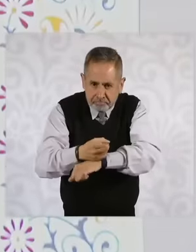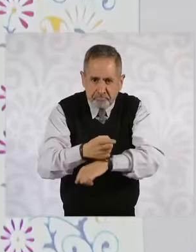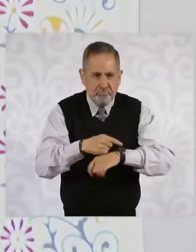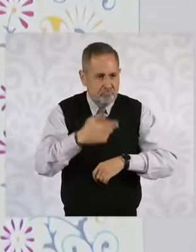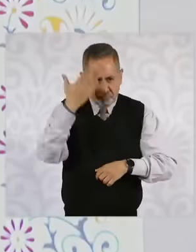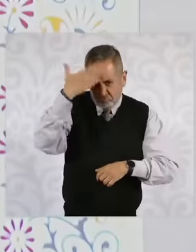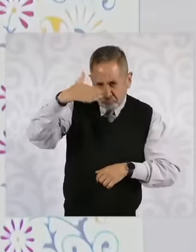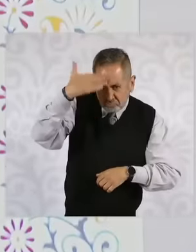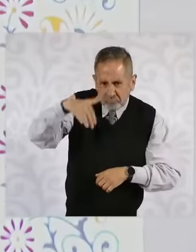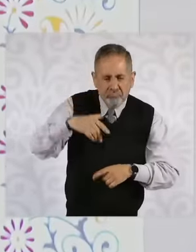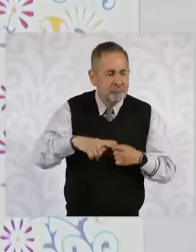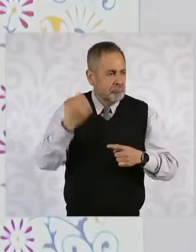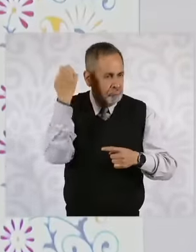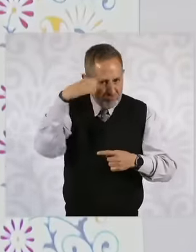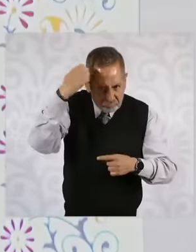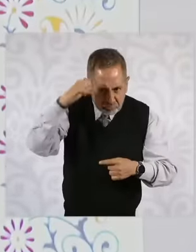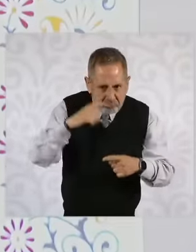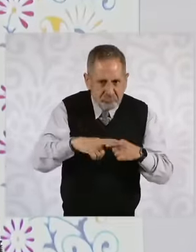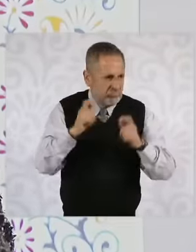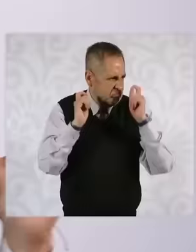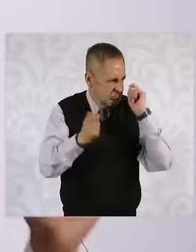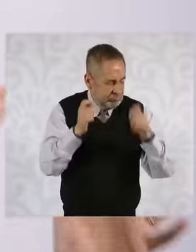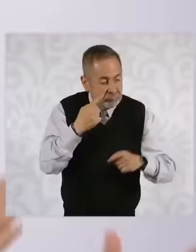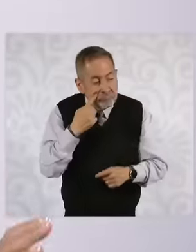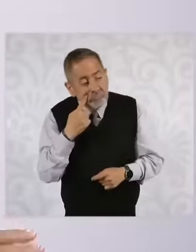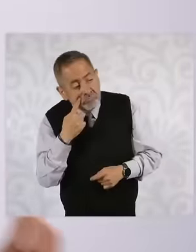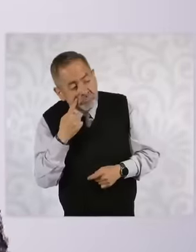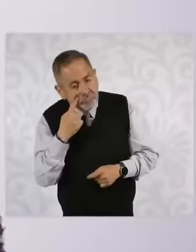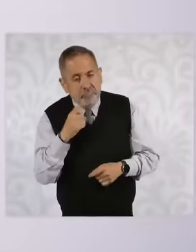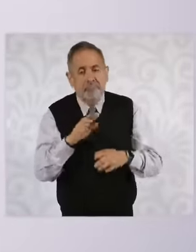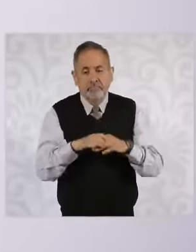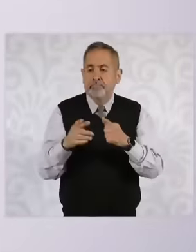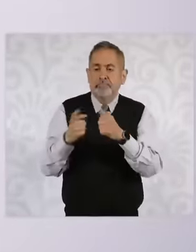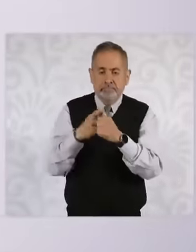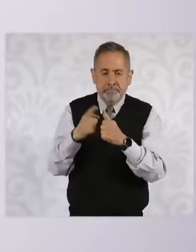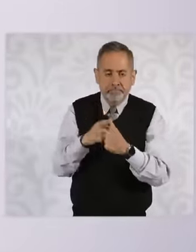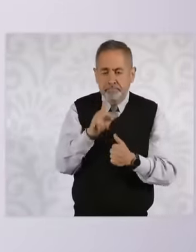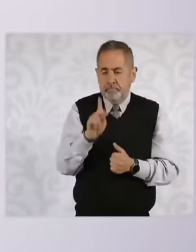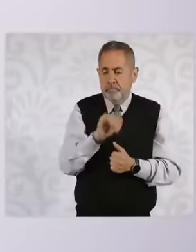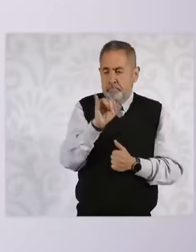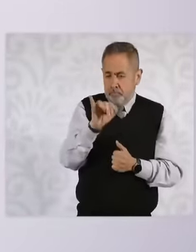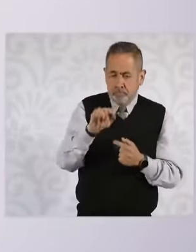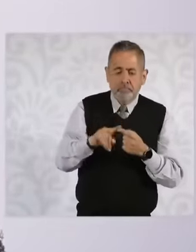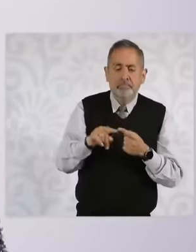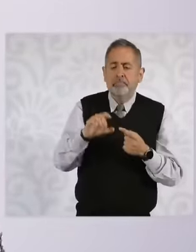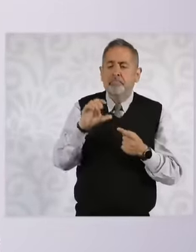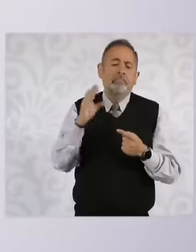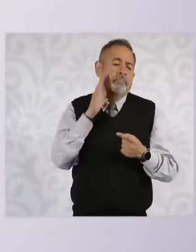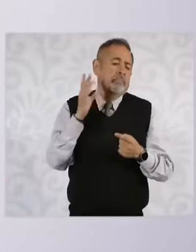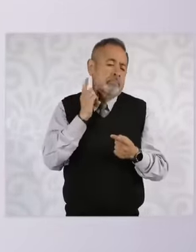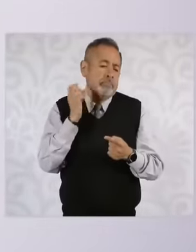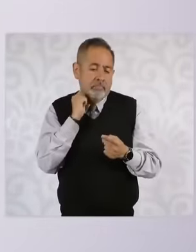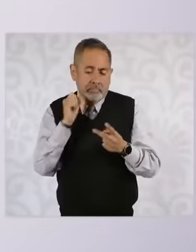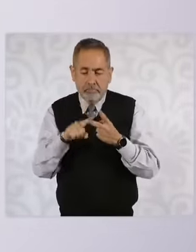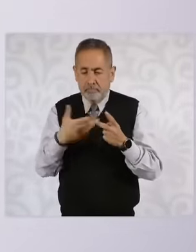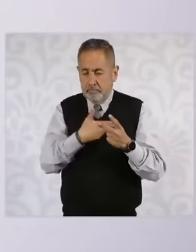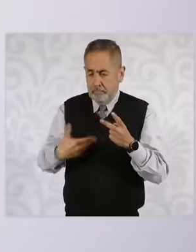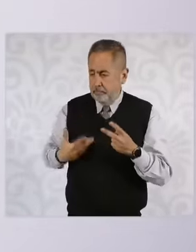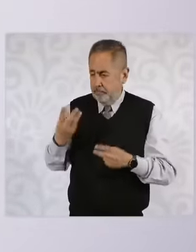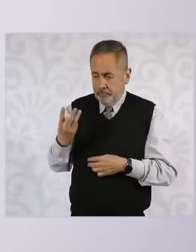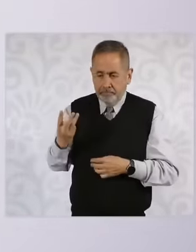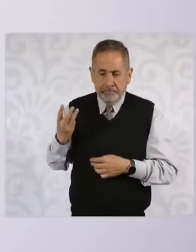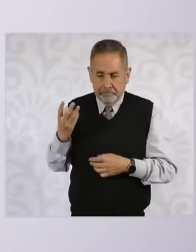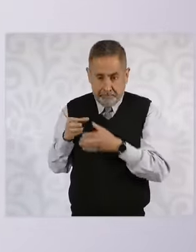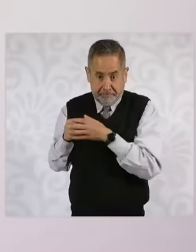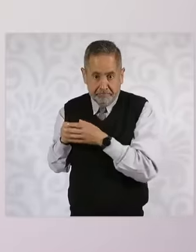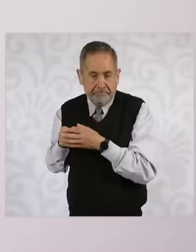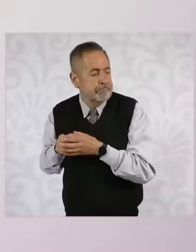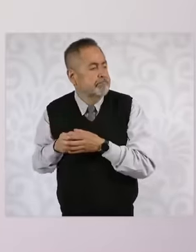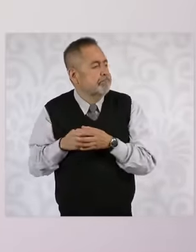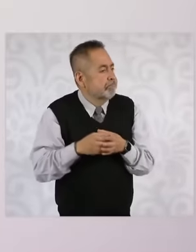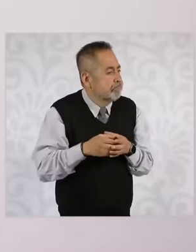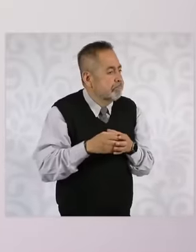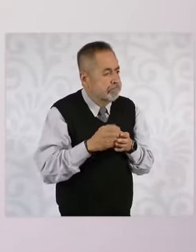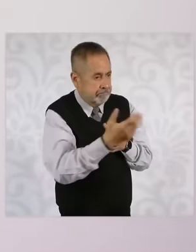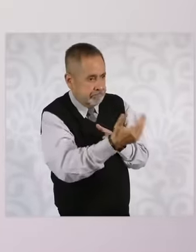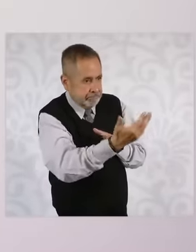their areas it is presented by power judicial by congress and by the executive and then it goes to